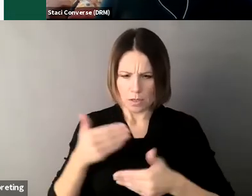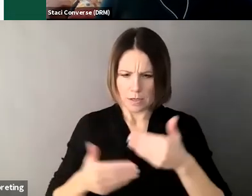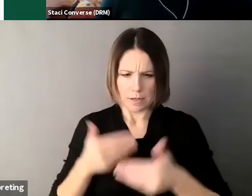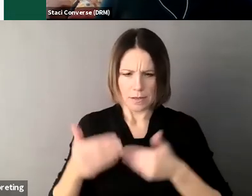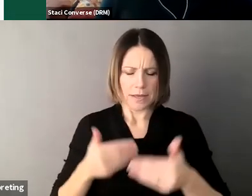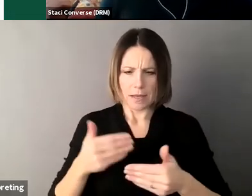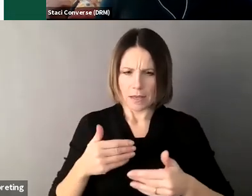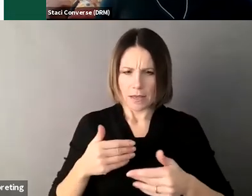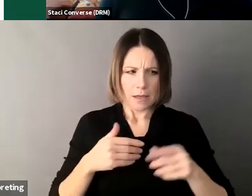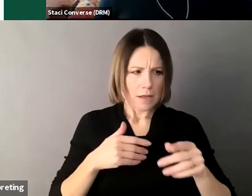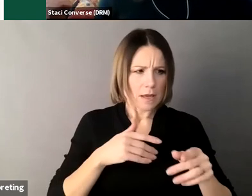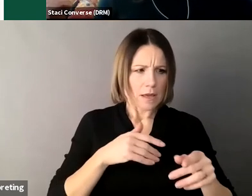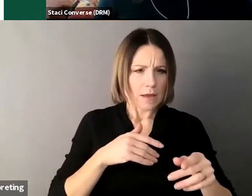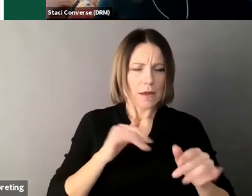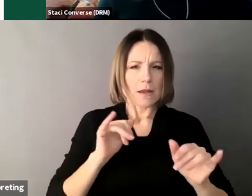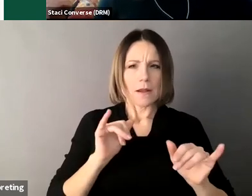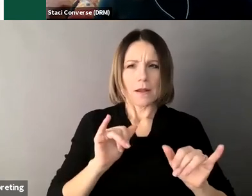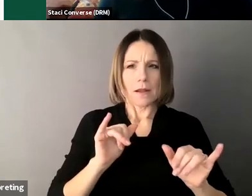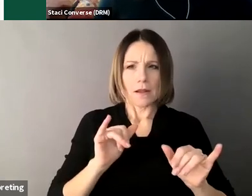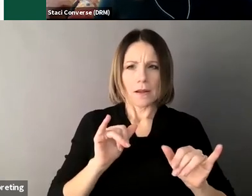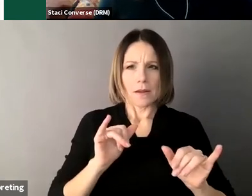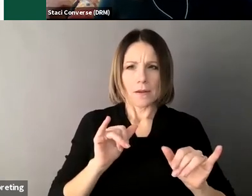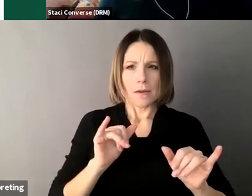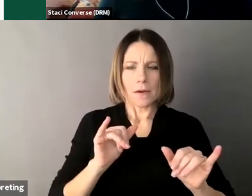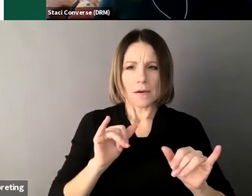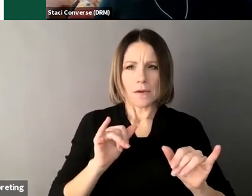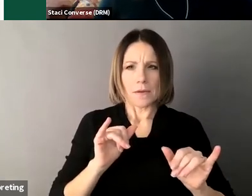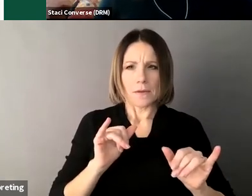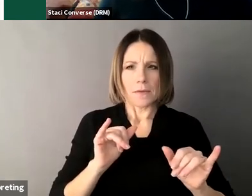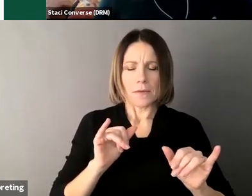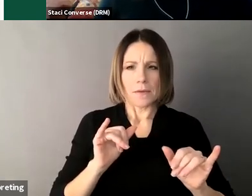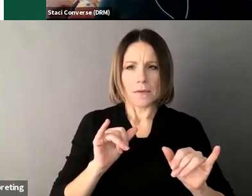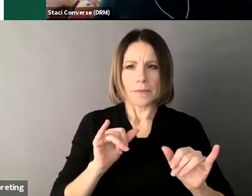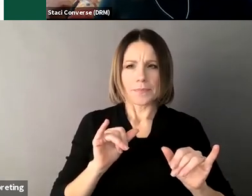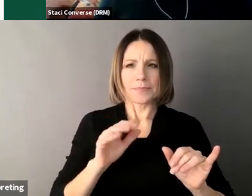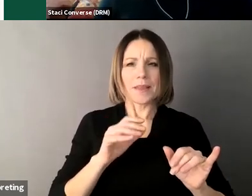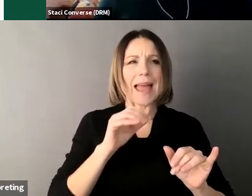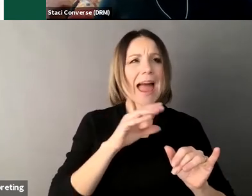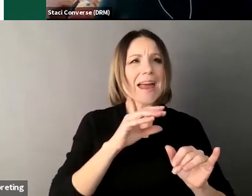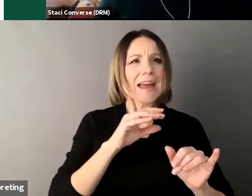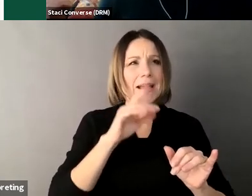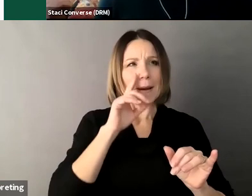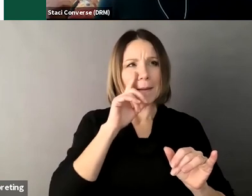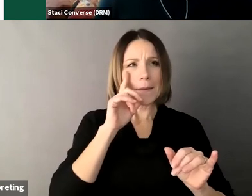people who are accepting those decisions to really explain how an individual is making decisions so